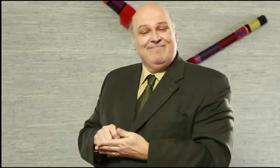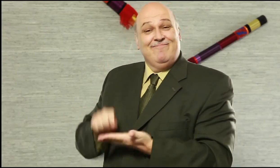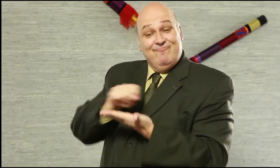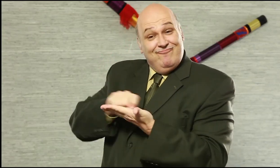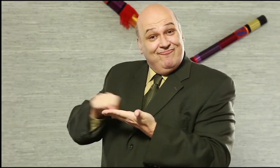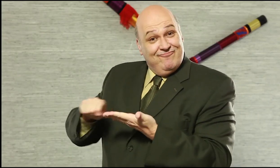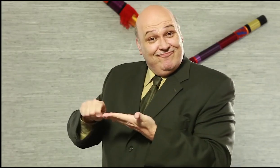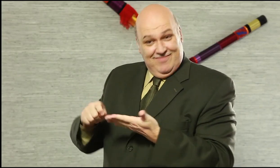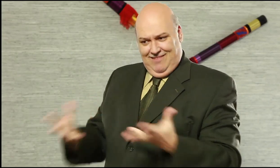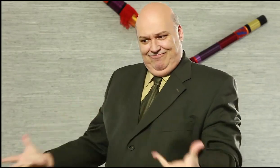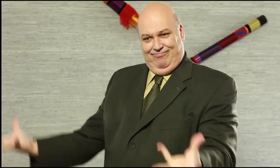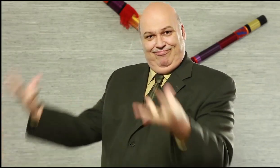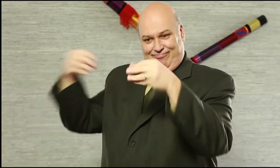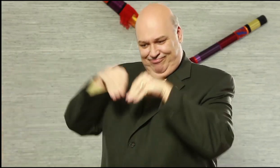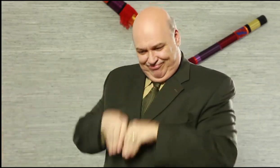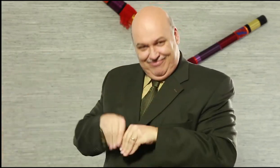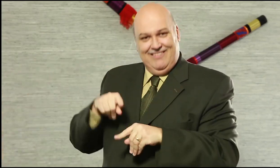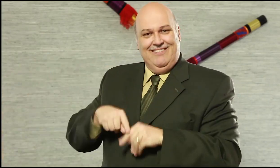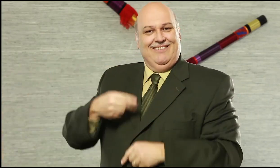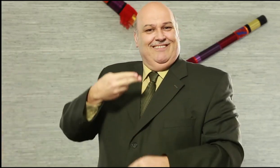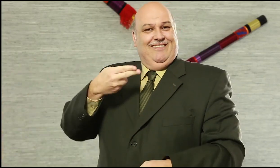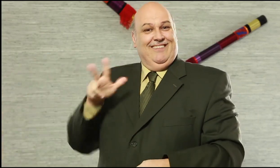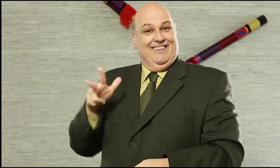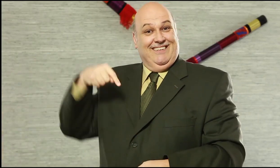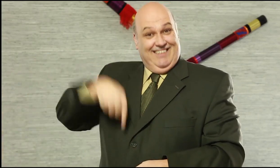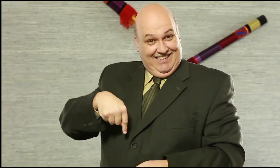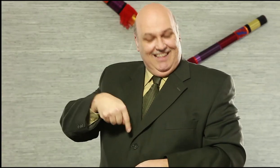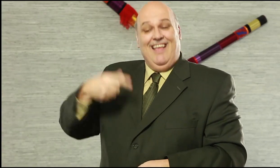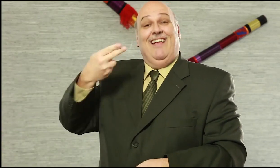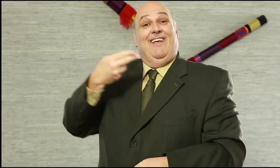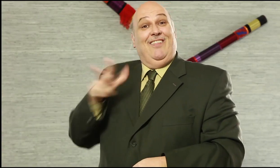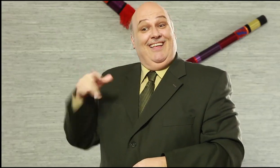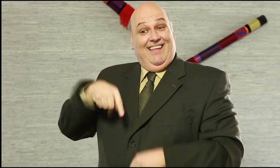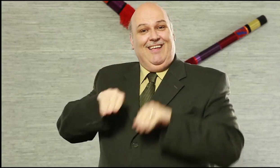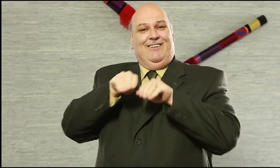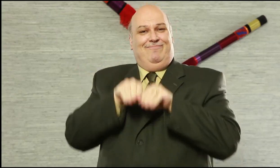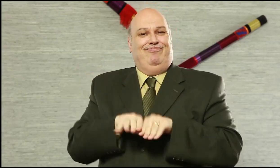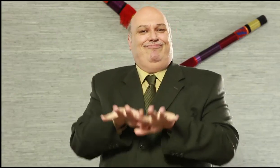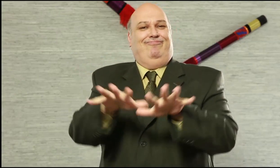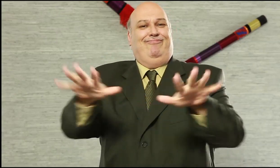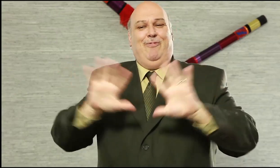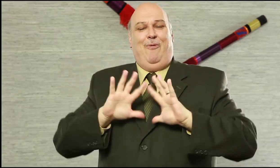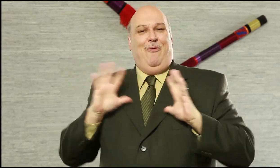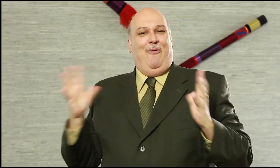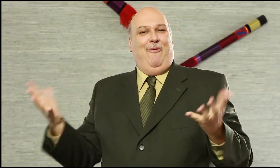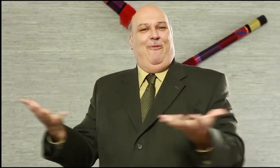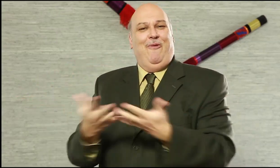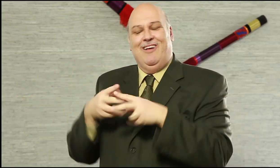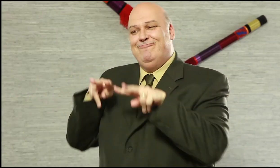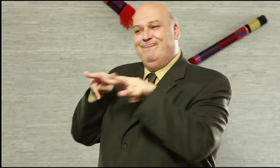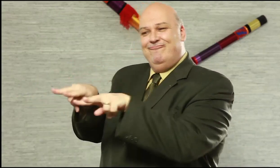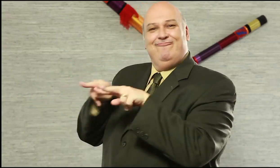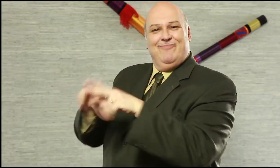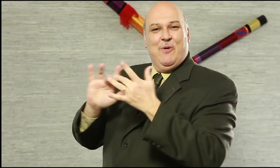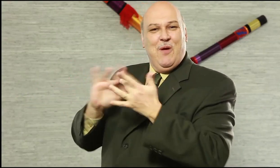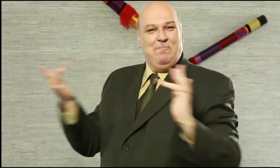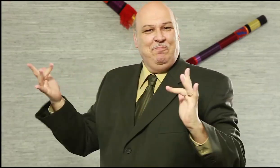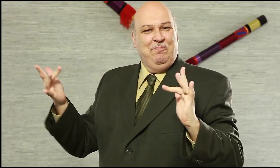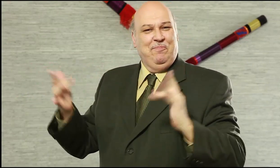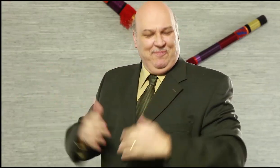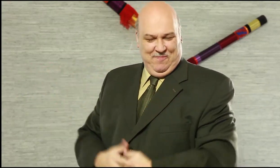contributing from different countries around the world.